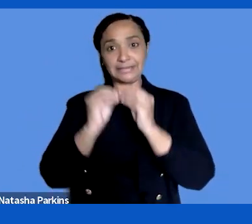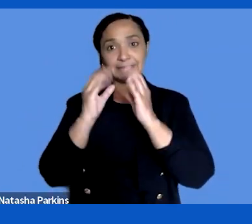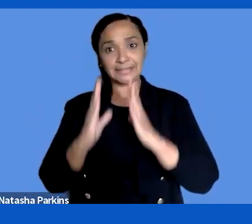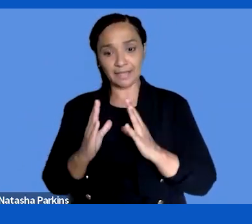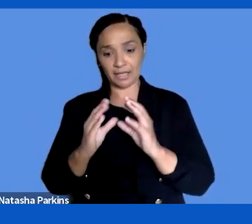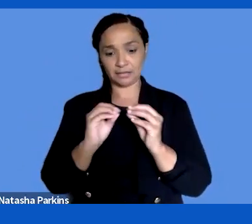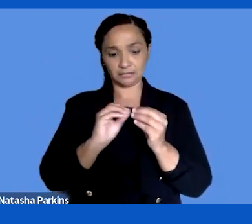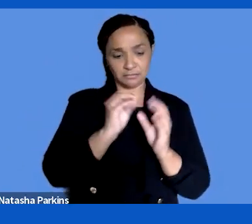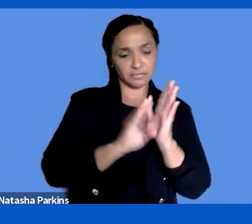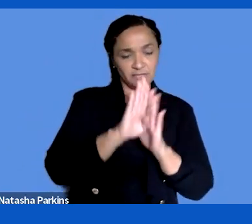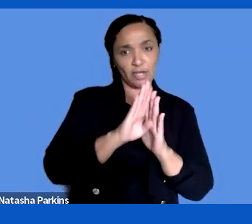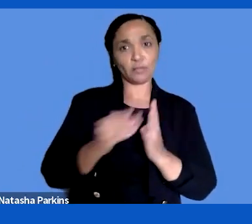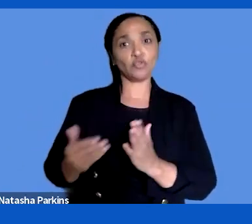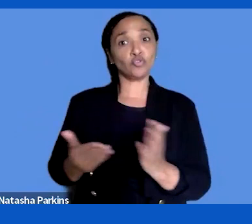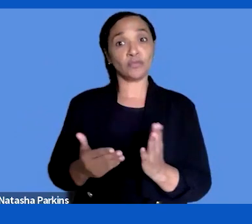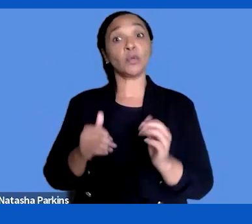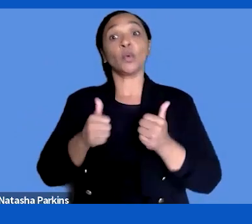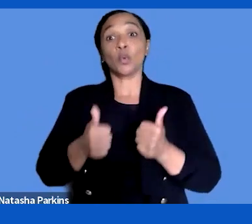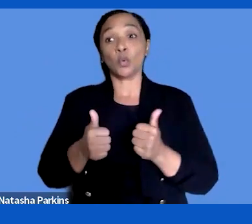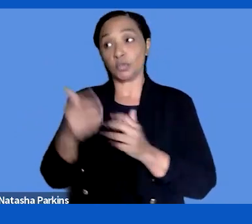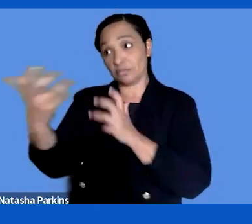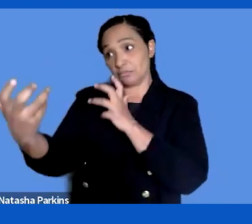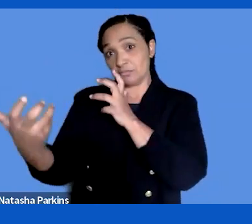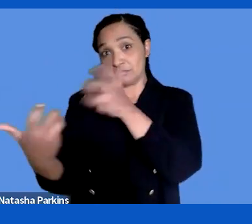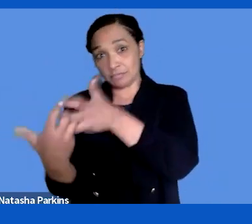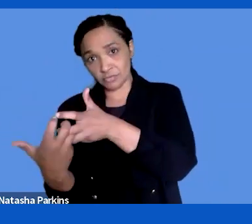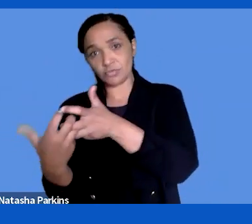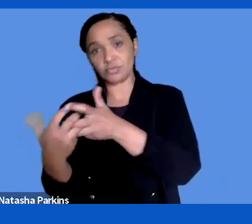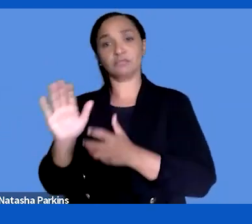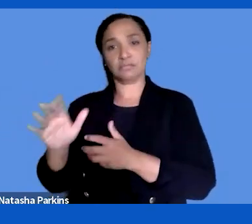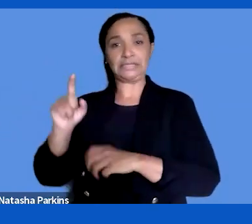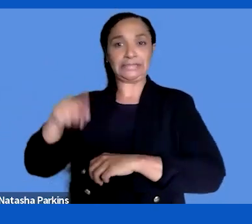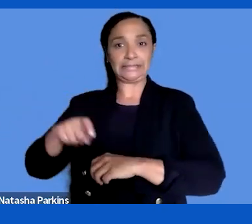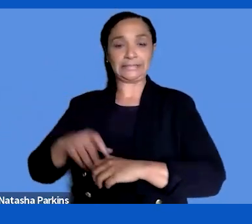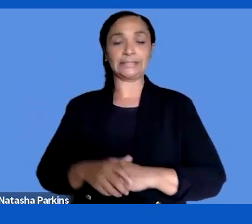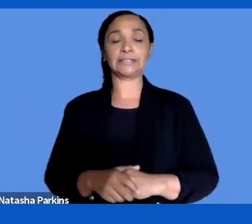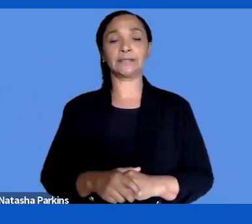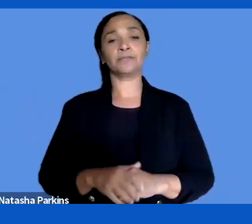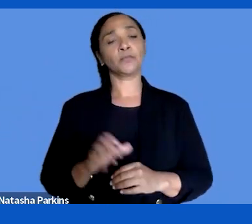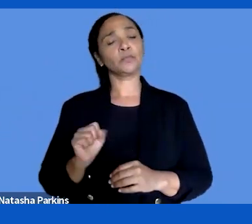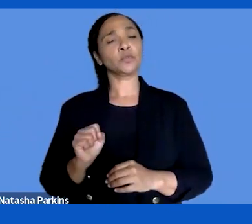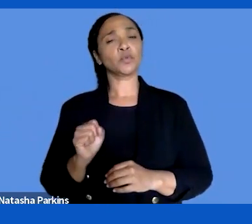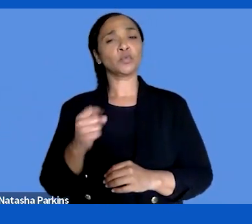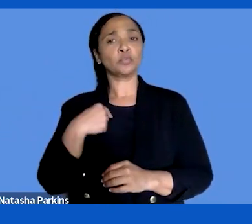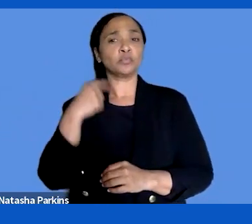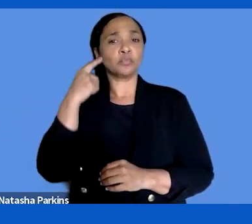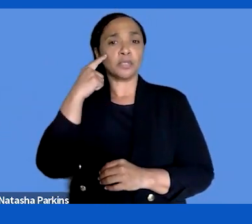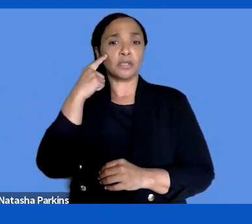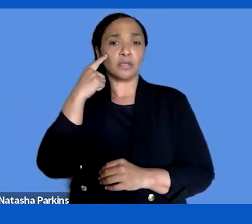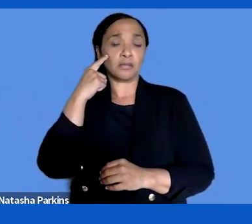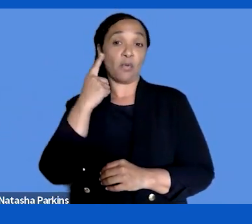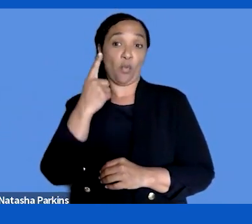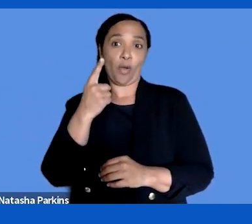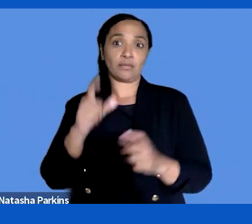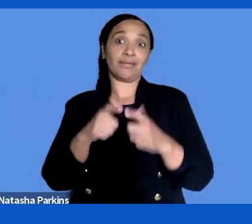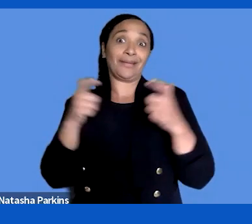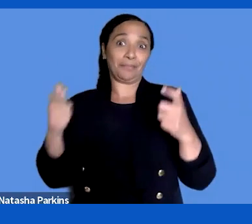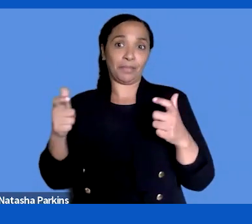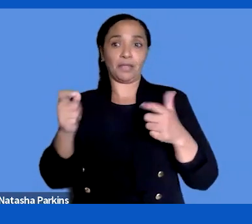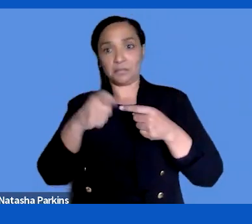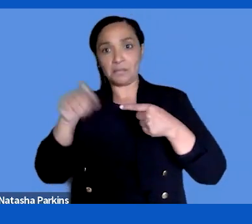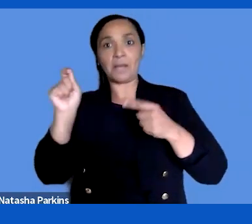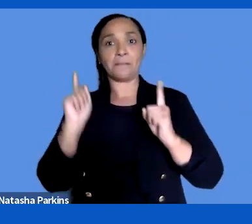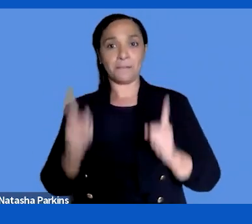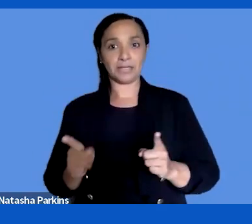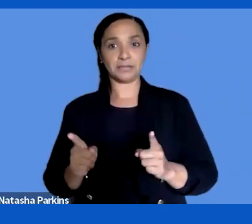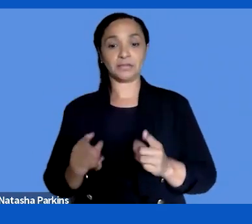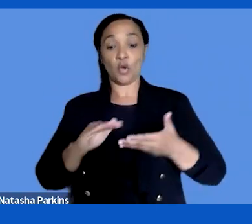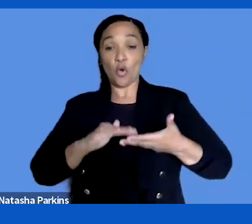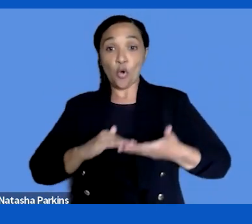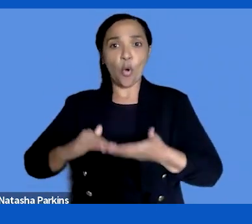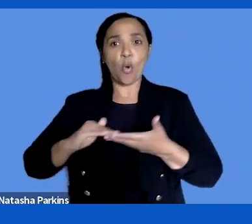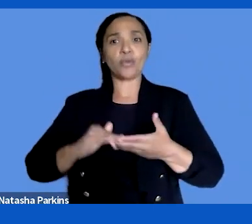In a good user-centered way. That is one major thing. Making the organizations realize that